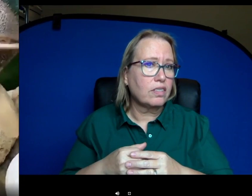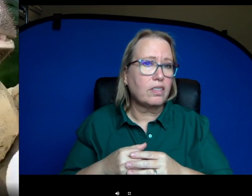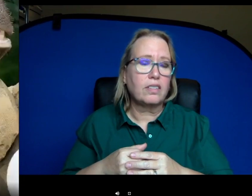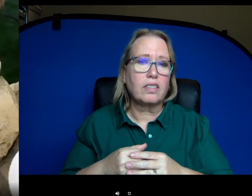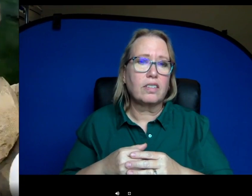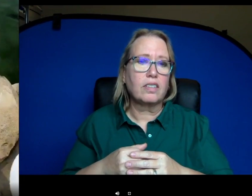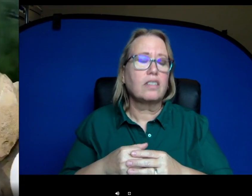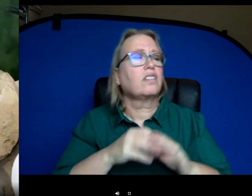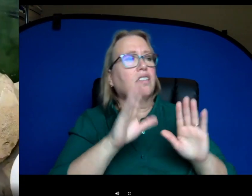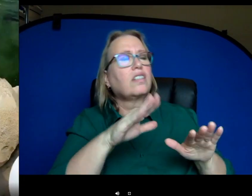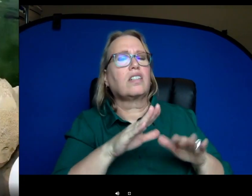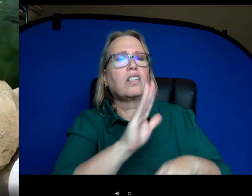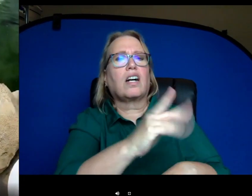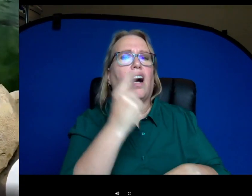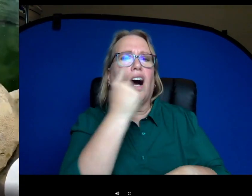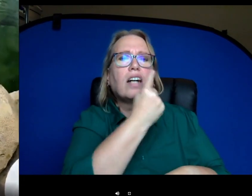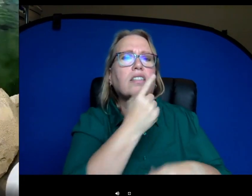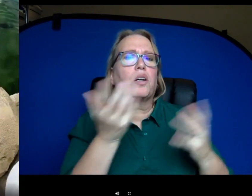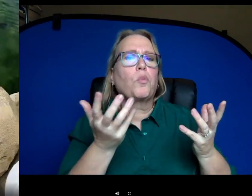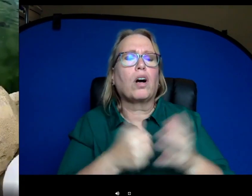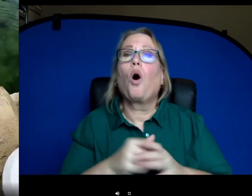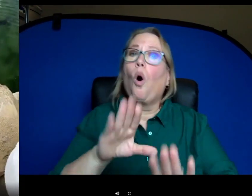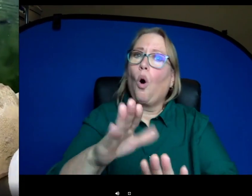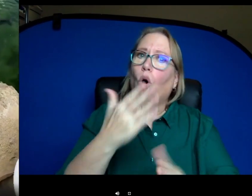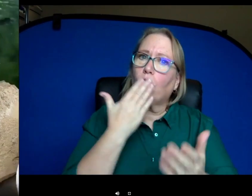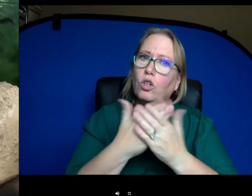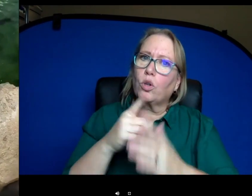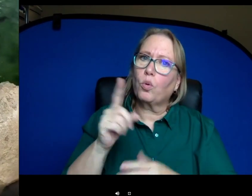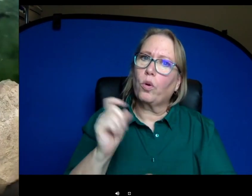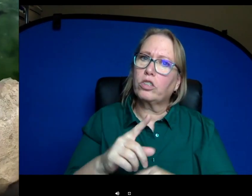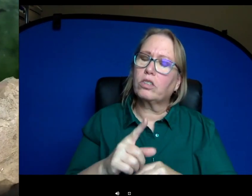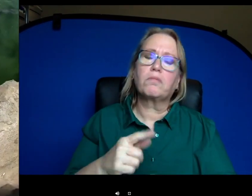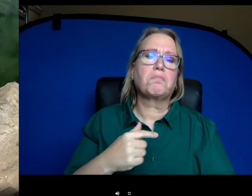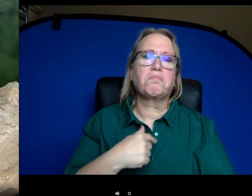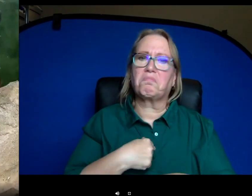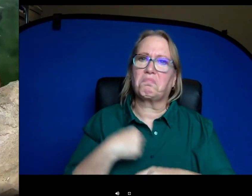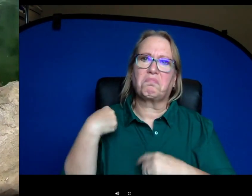How's their eyesight? Their eyesight, that's a good question. I've never read anything